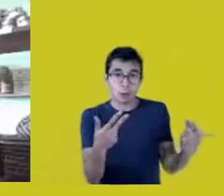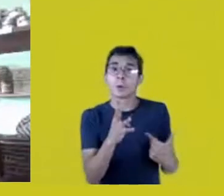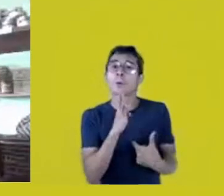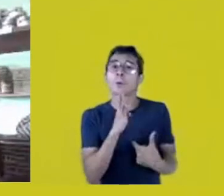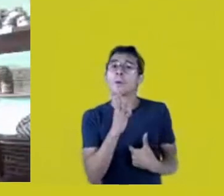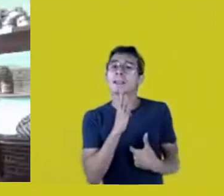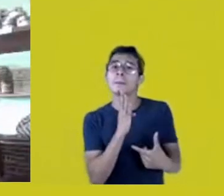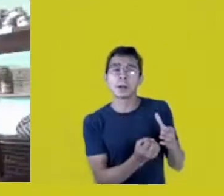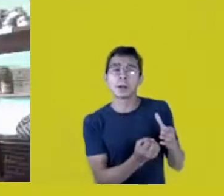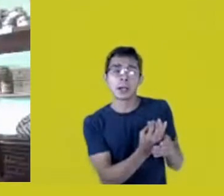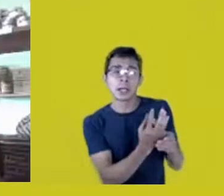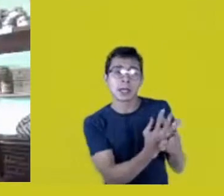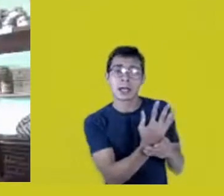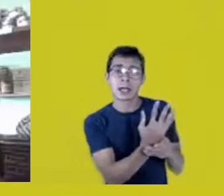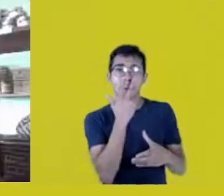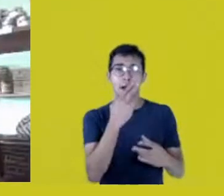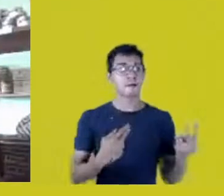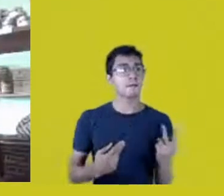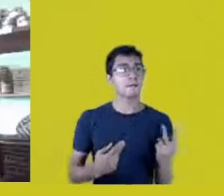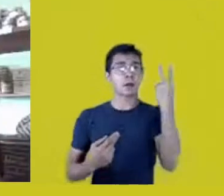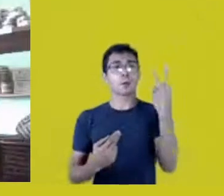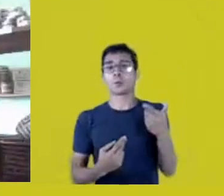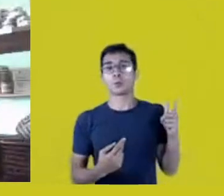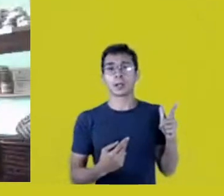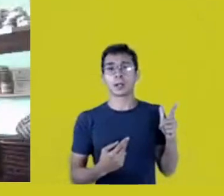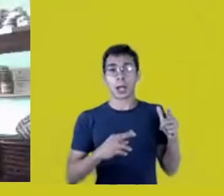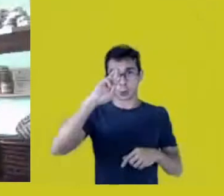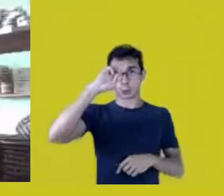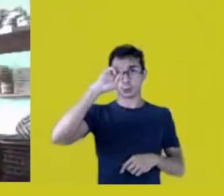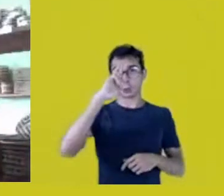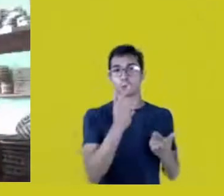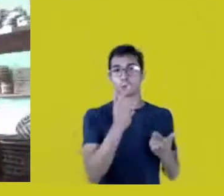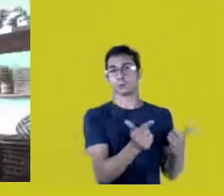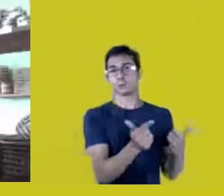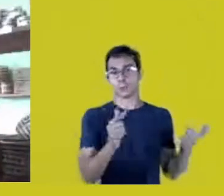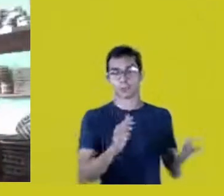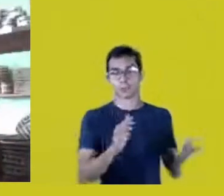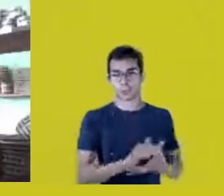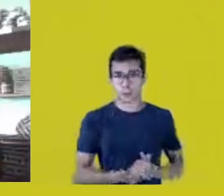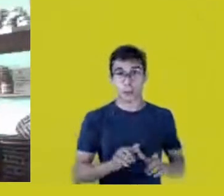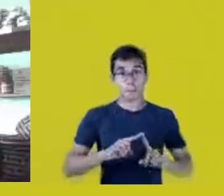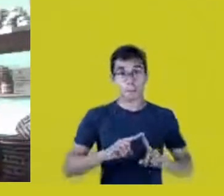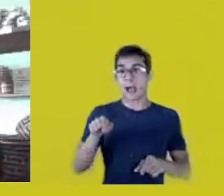seems to have zero value and belong to no one. But when something belongs to such and such, then it has value,